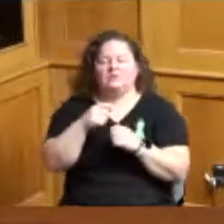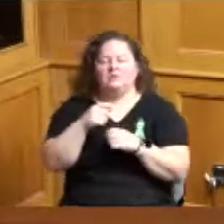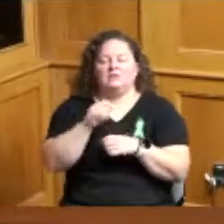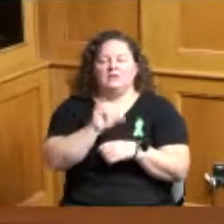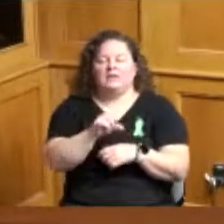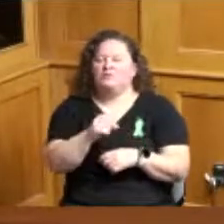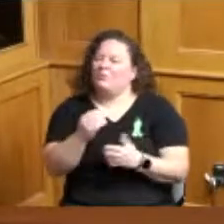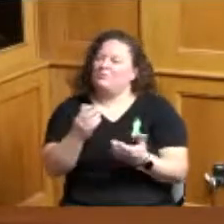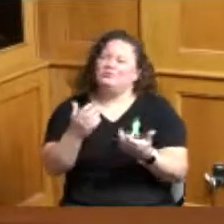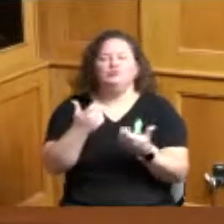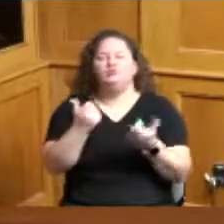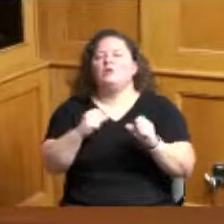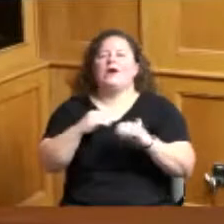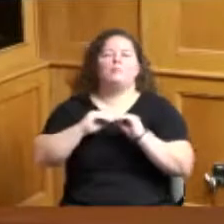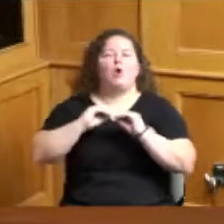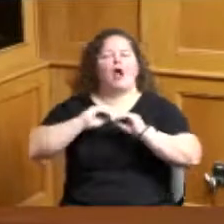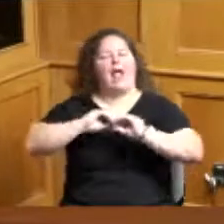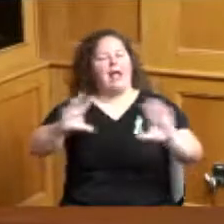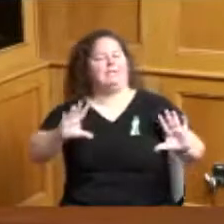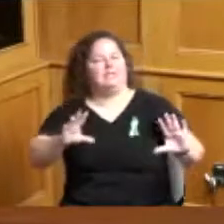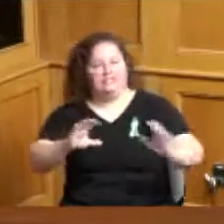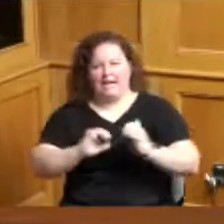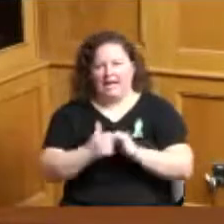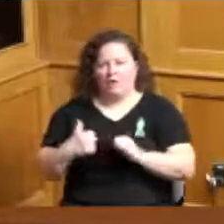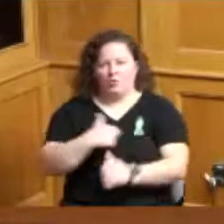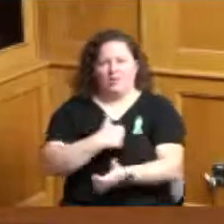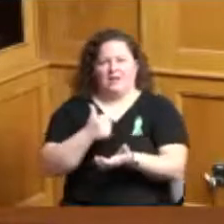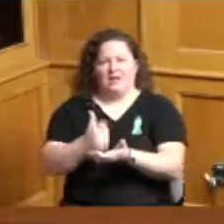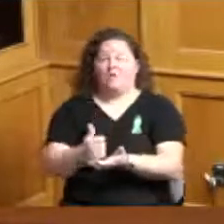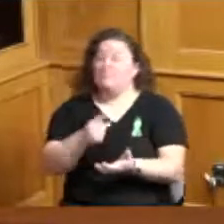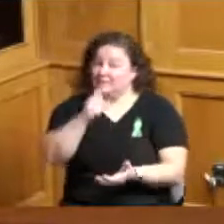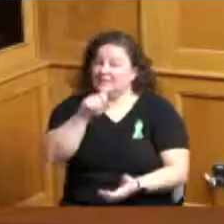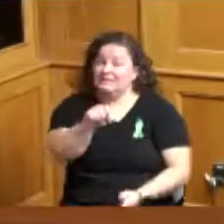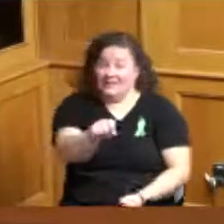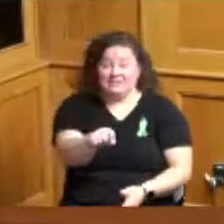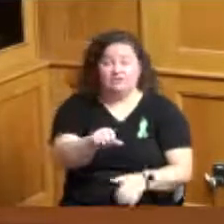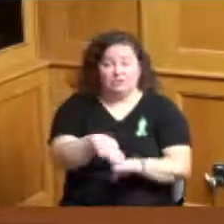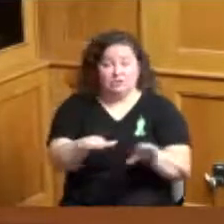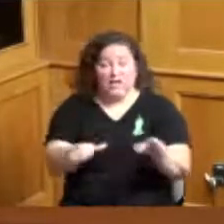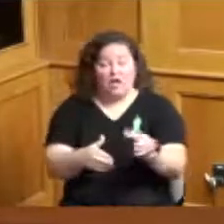to help in this because there there definitely was child care support within the framework of